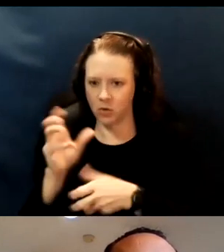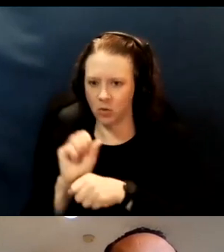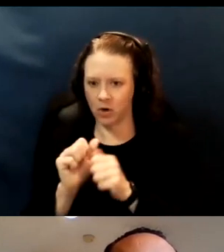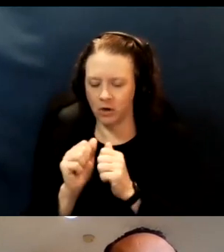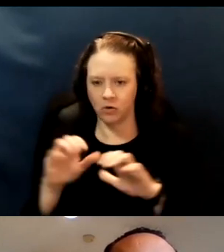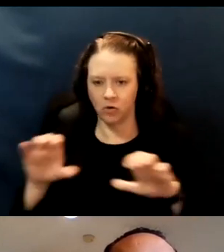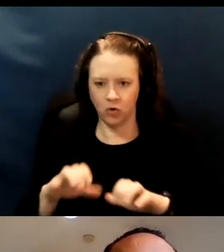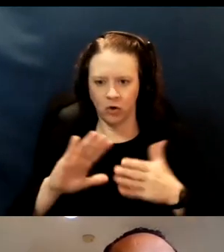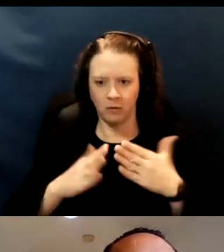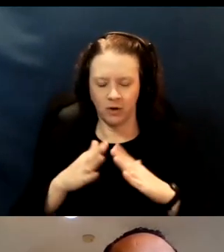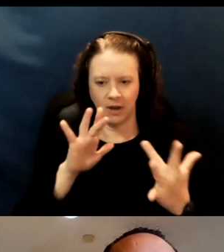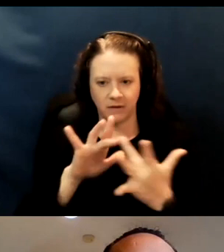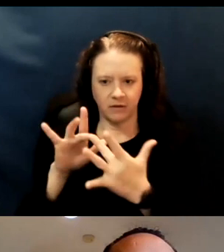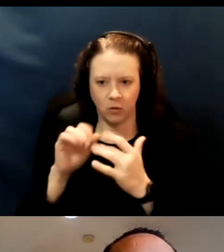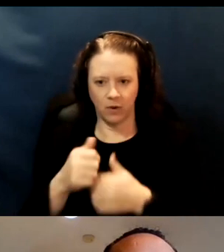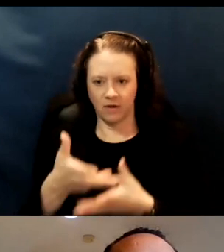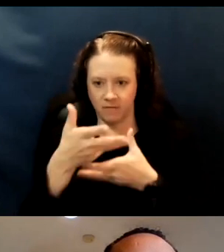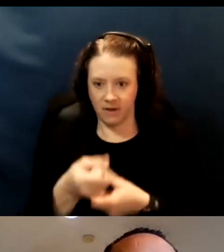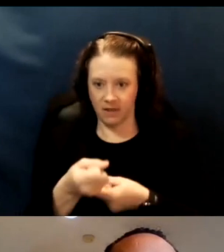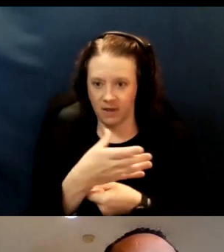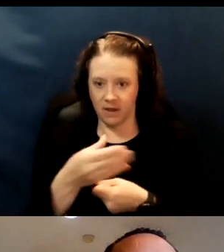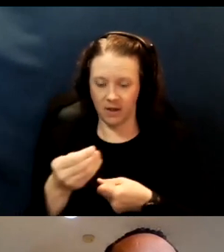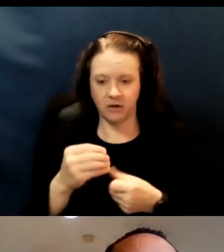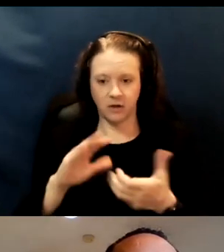with faith and community-based organizations.